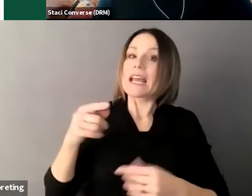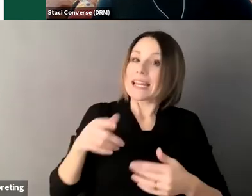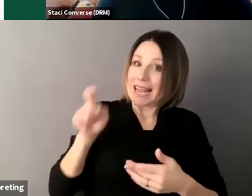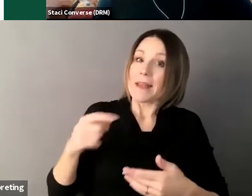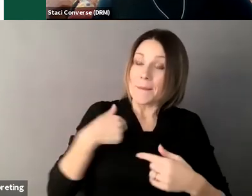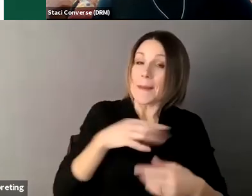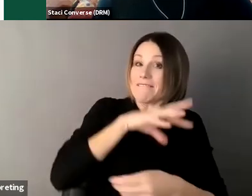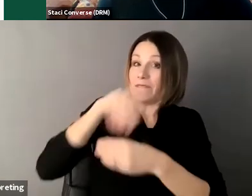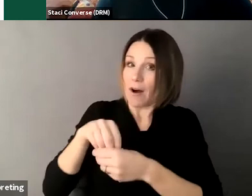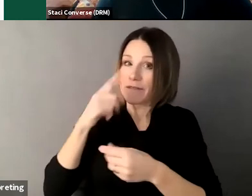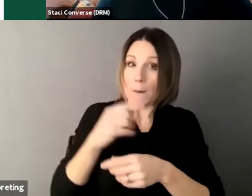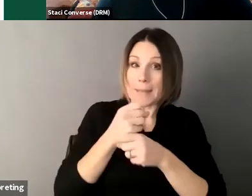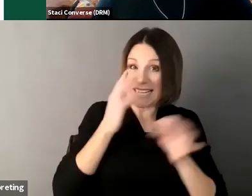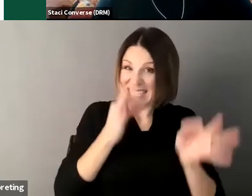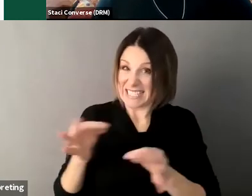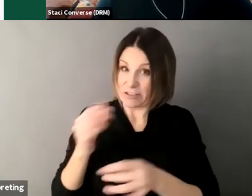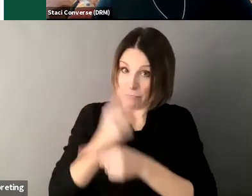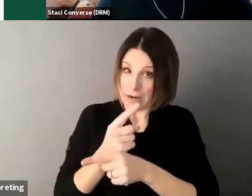um and it's their decisions that are